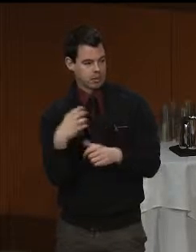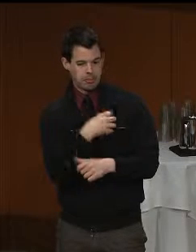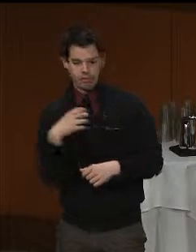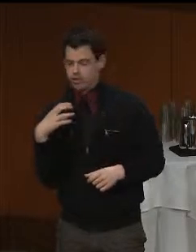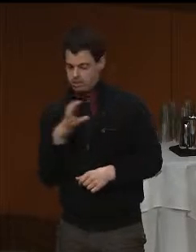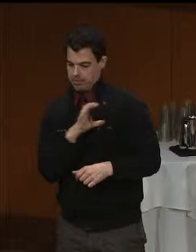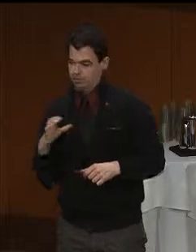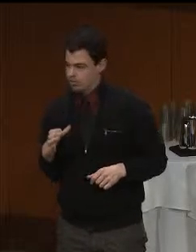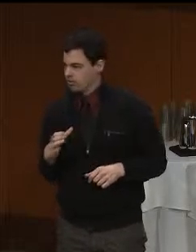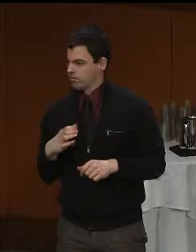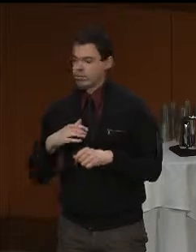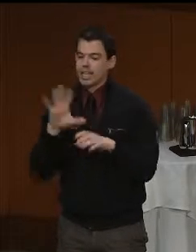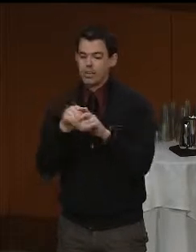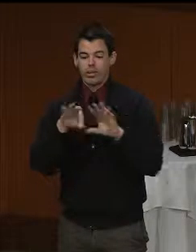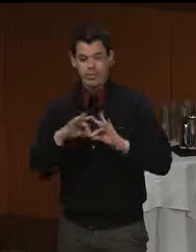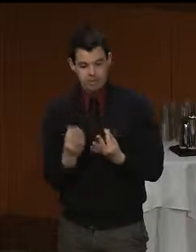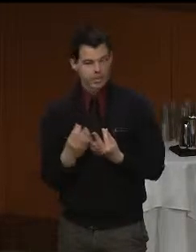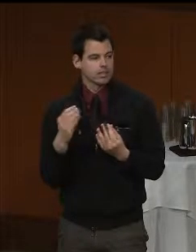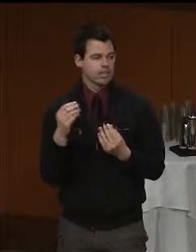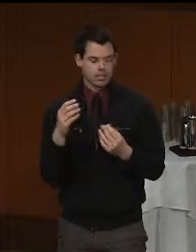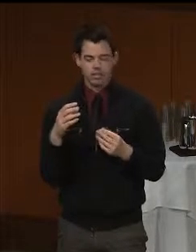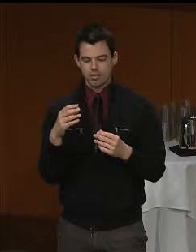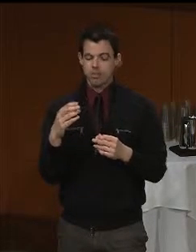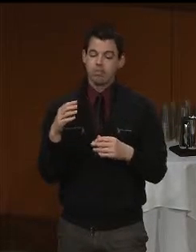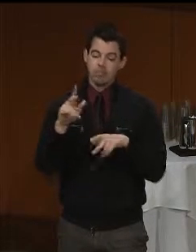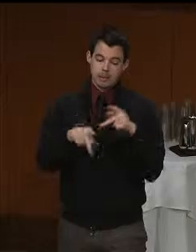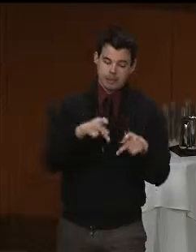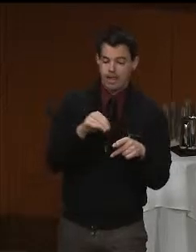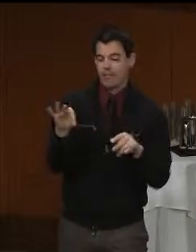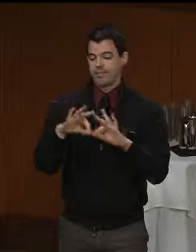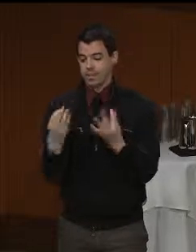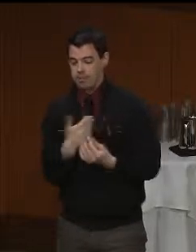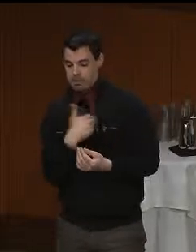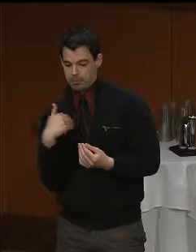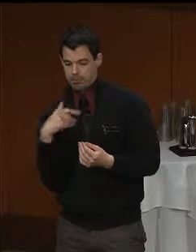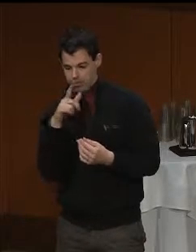and individuals diagnosed with autism spectrum disorder.